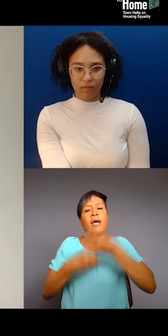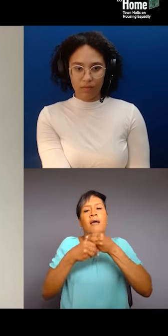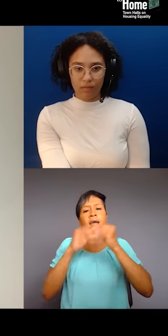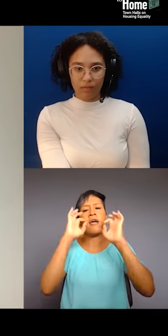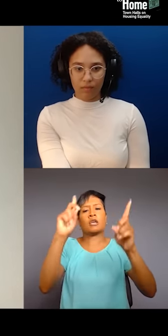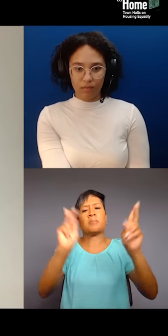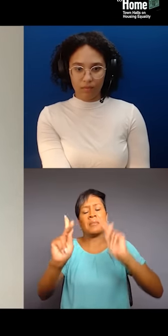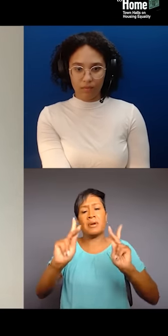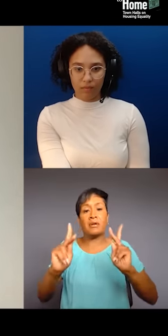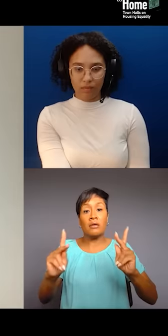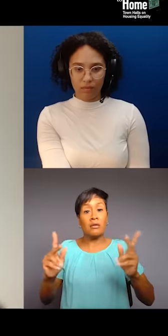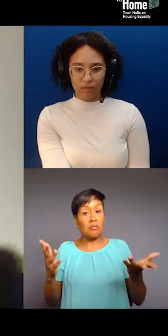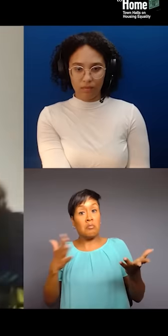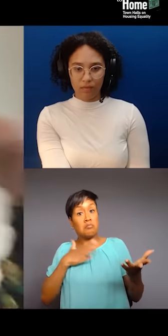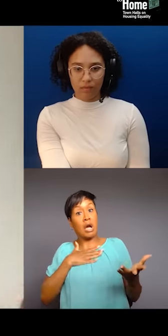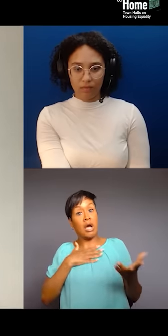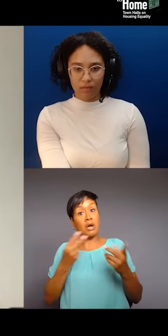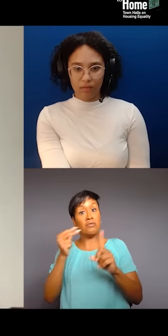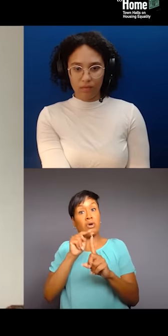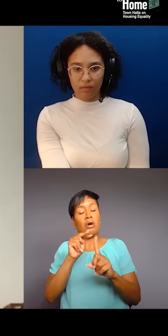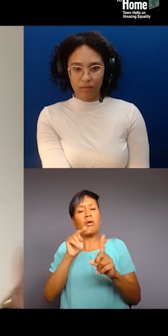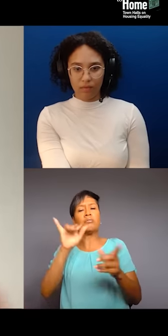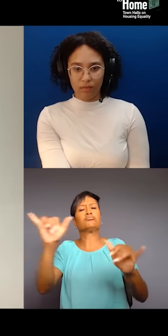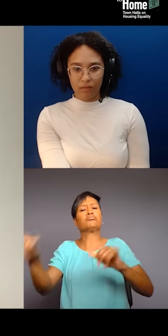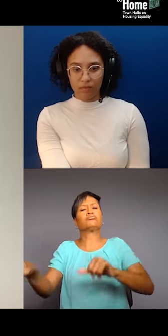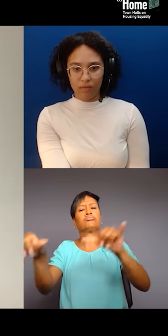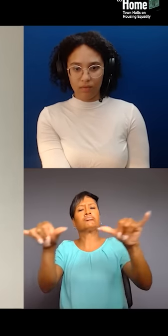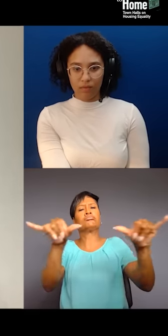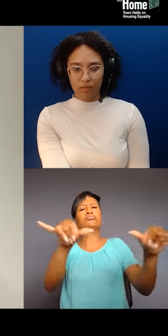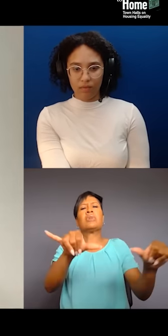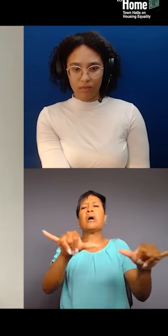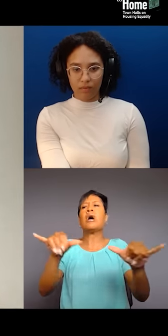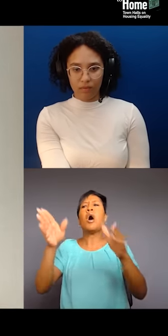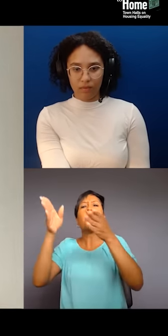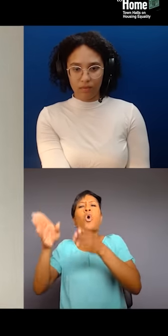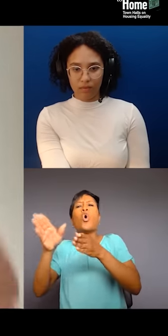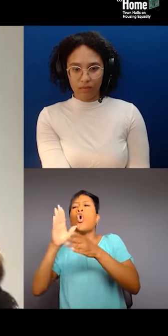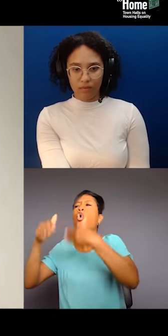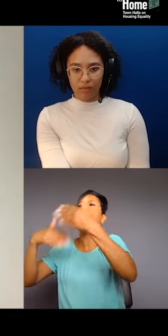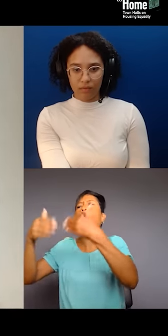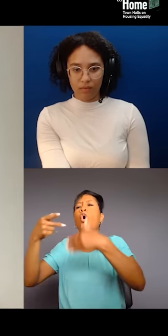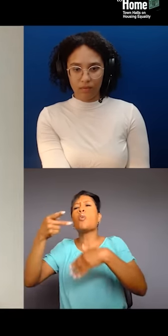there's no difference from a very progressive person and a very conservative person. When you get down to the roots of it,